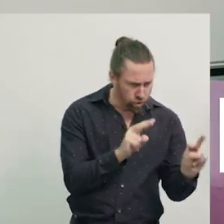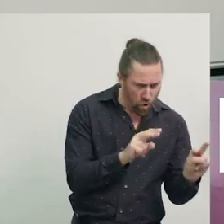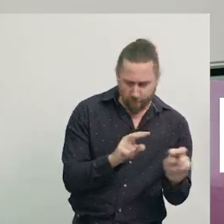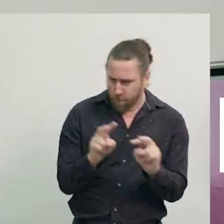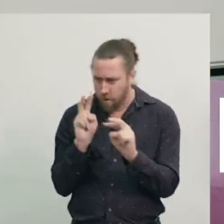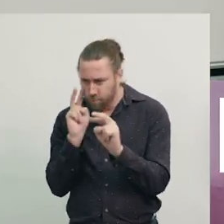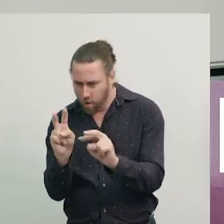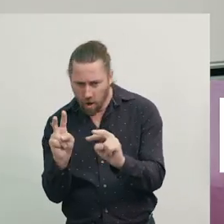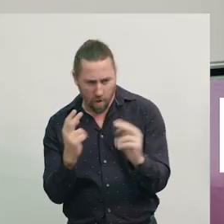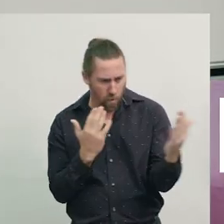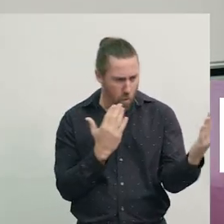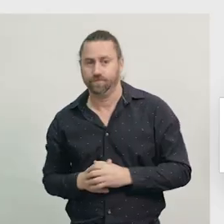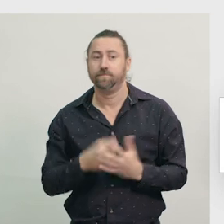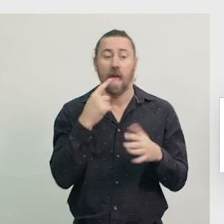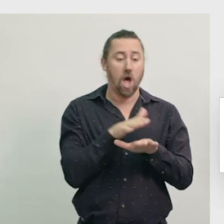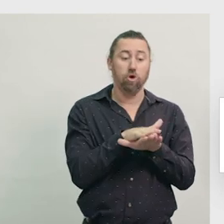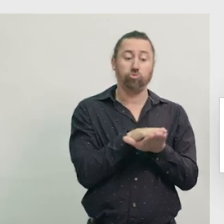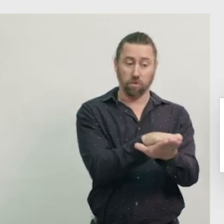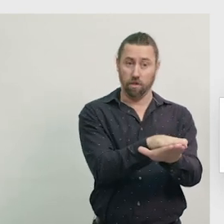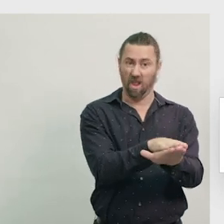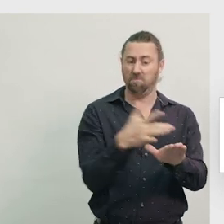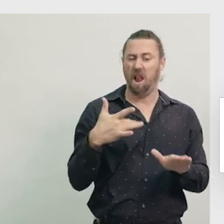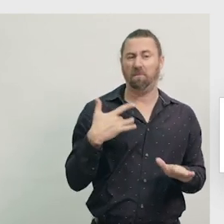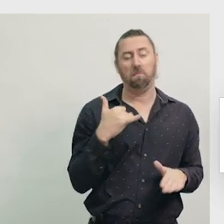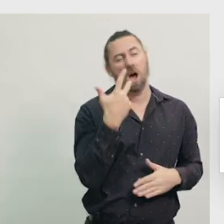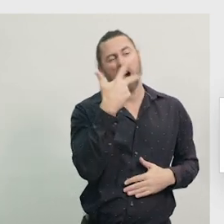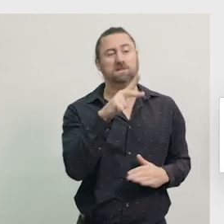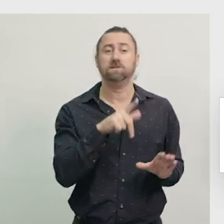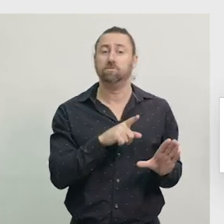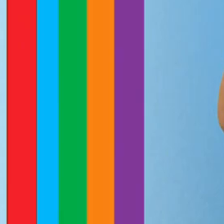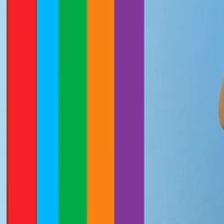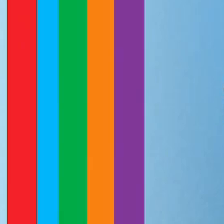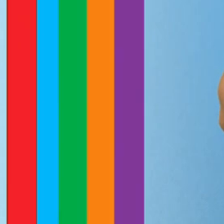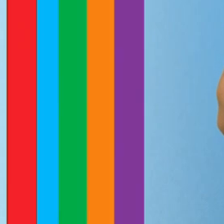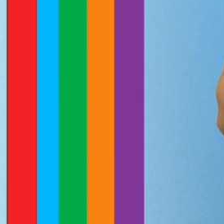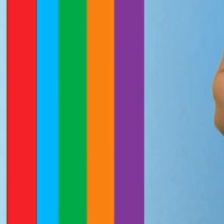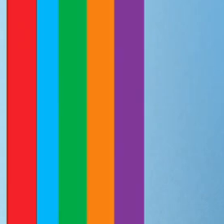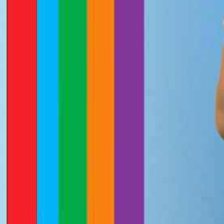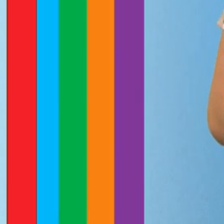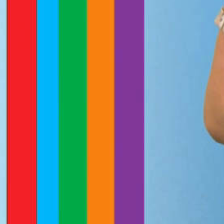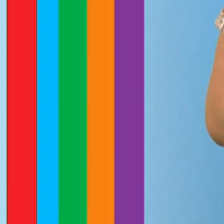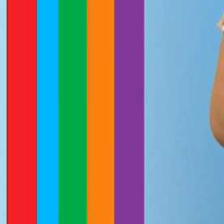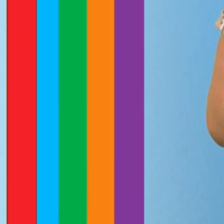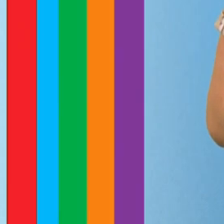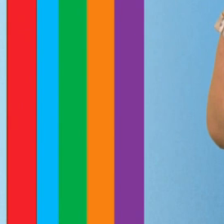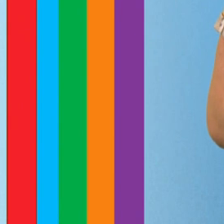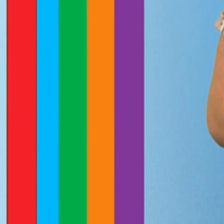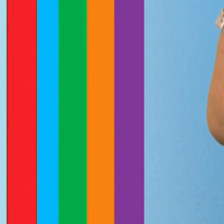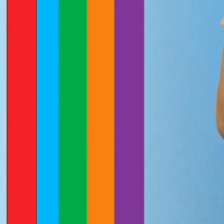In Science, we'll be shown an interesting method for communicating observations. So it's time to fire up those minds for learning.